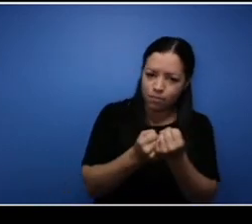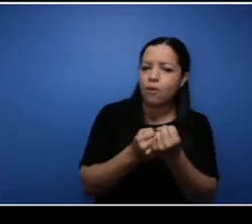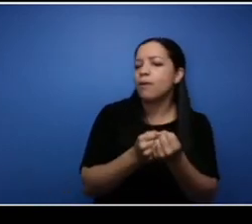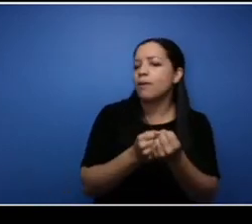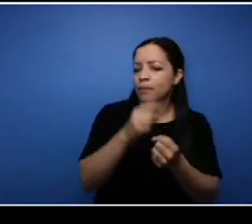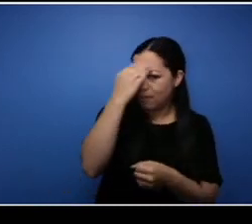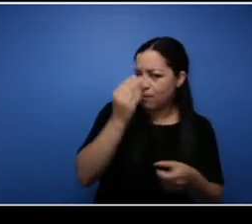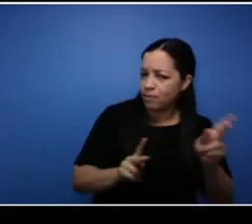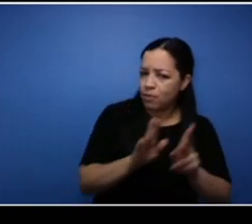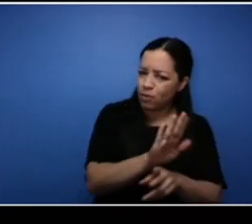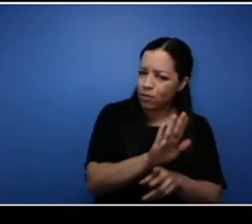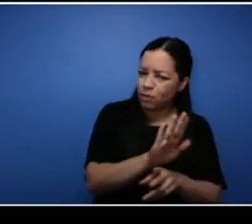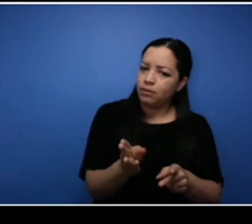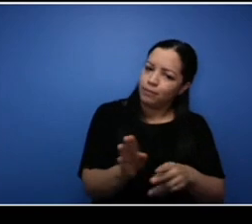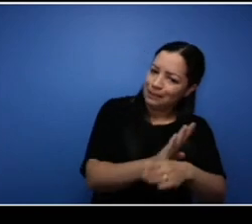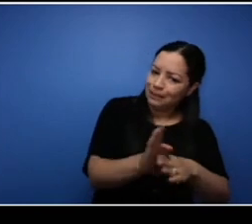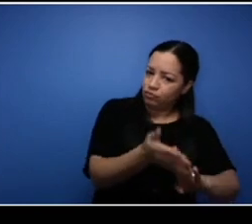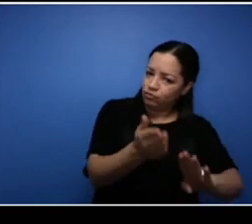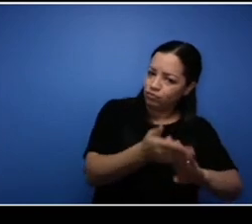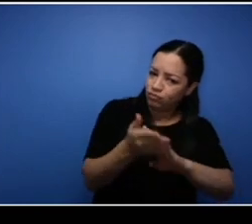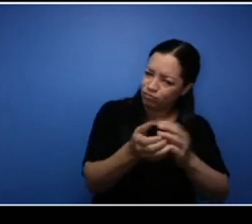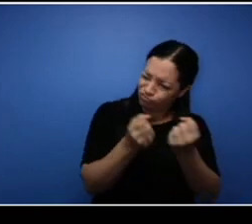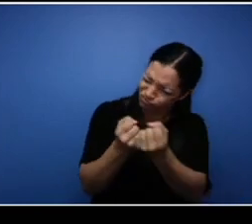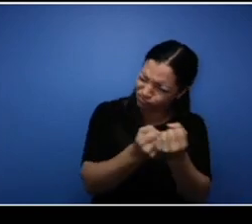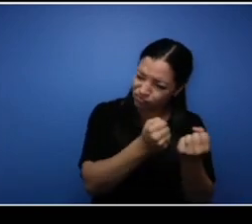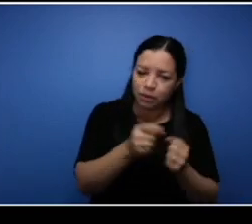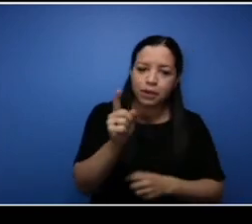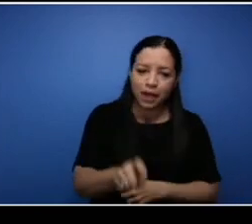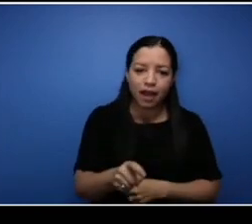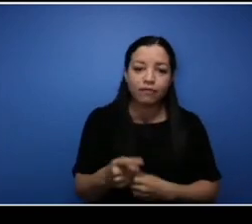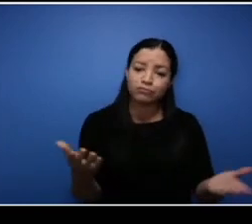of something you can do in pursuit of equity. We're looking for people to unite with us